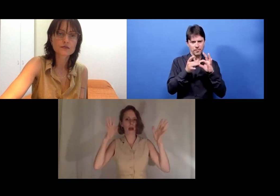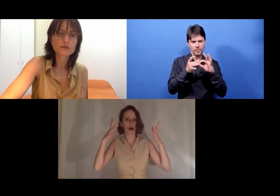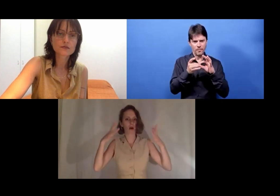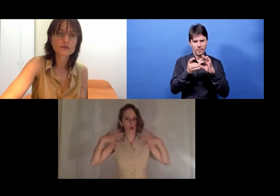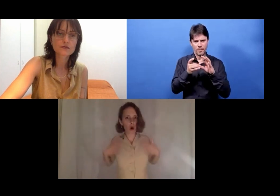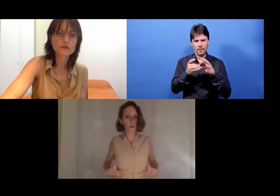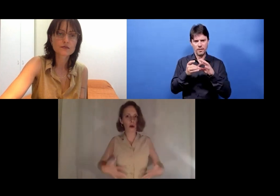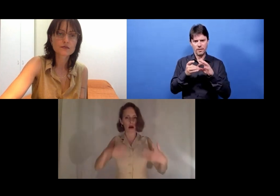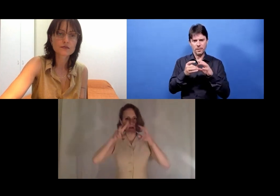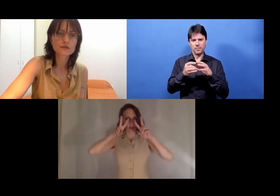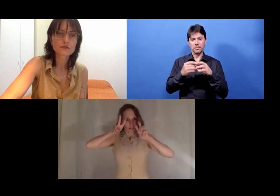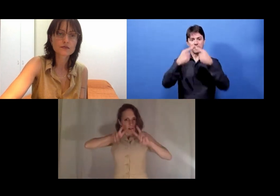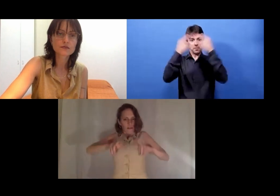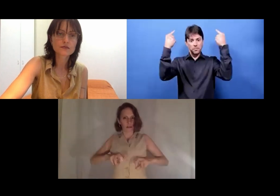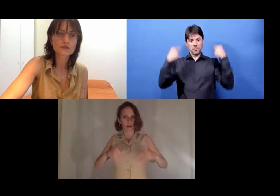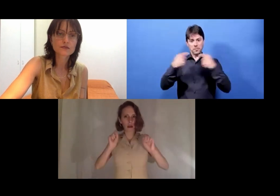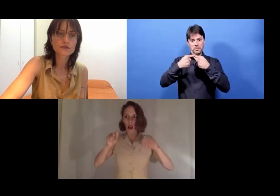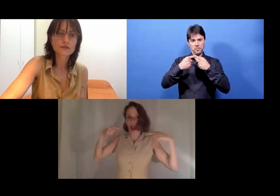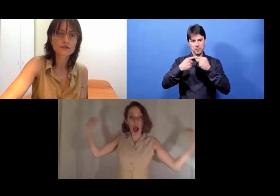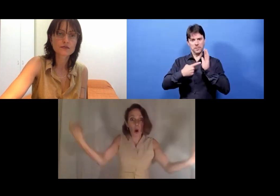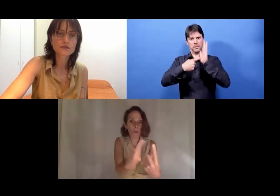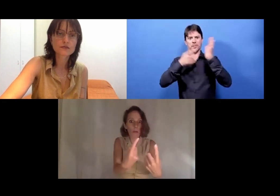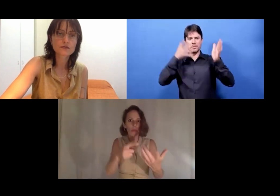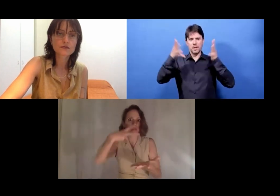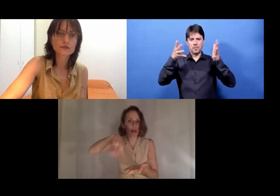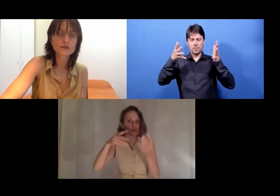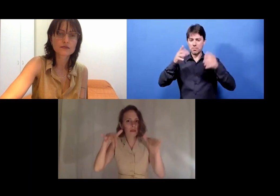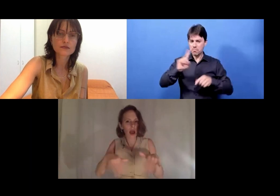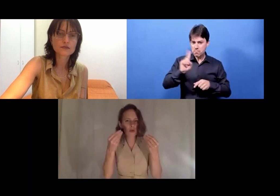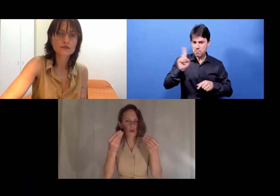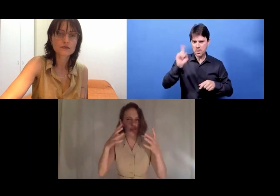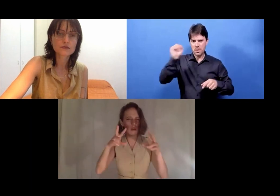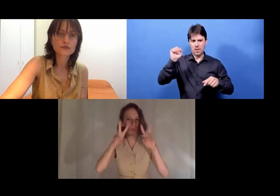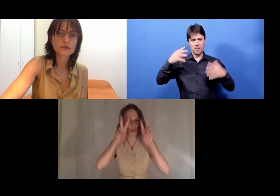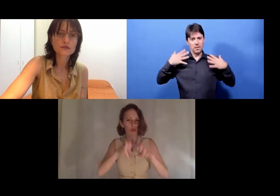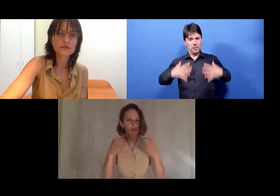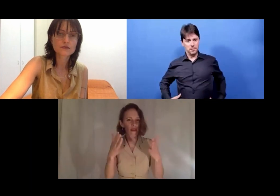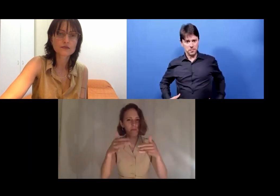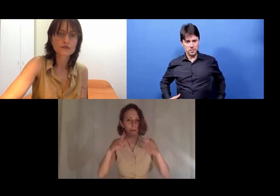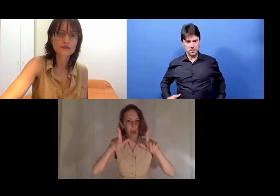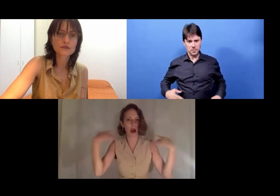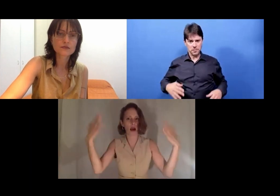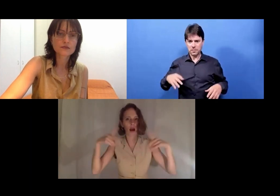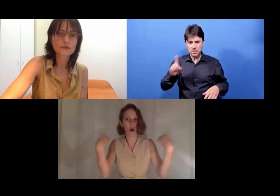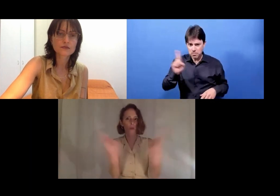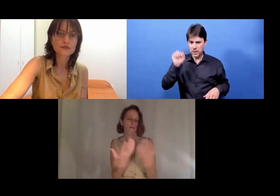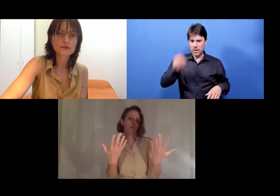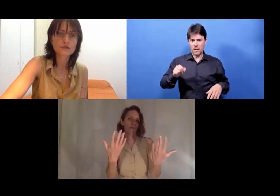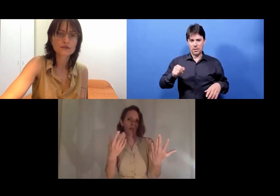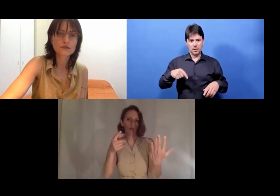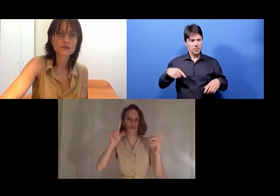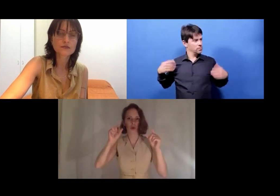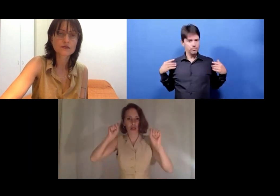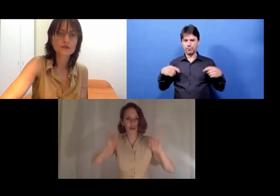And you can discover all kinds of principles in sign language using your whole body when you dance on the stage.